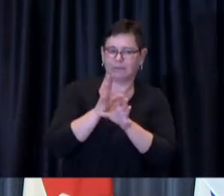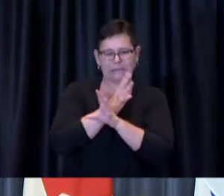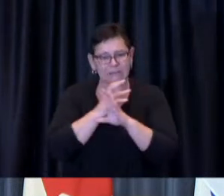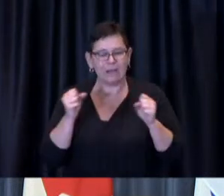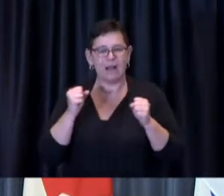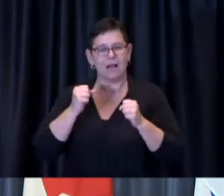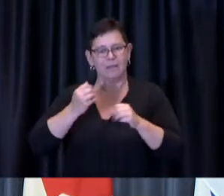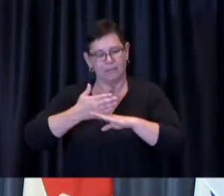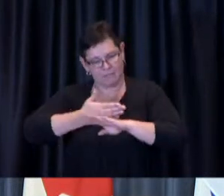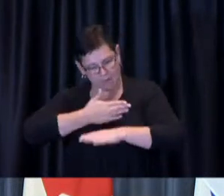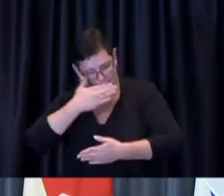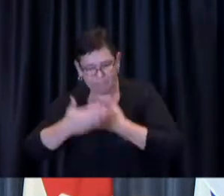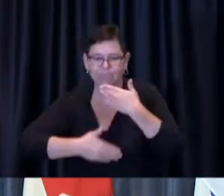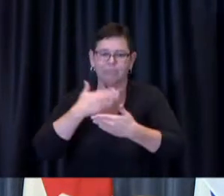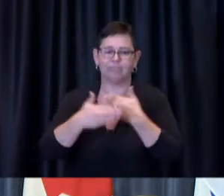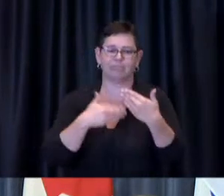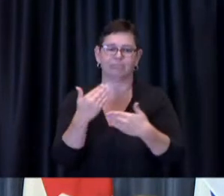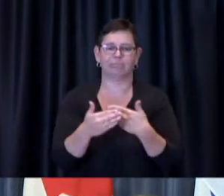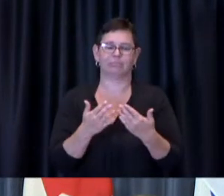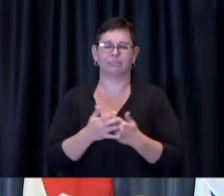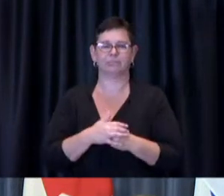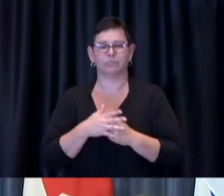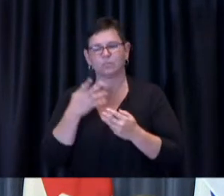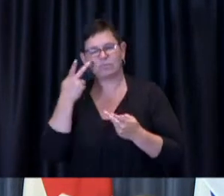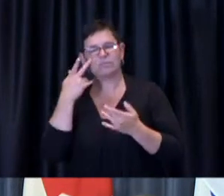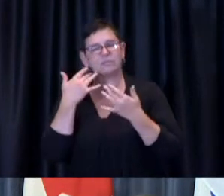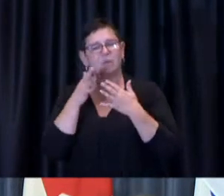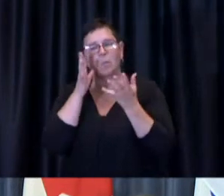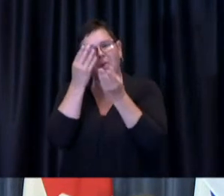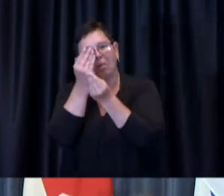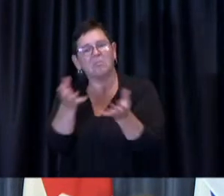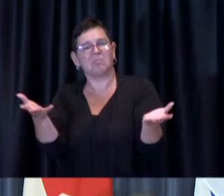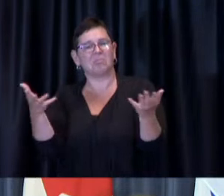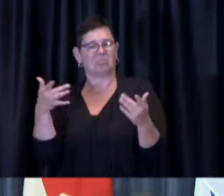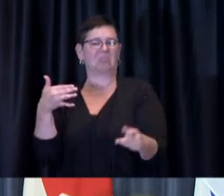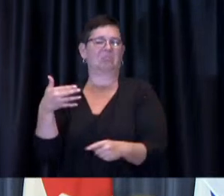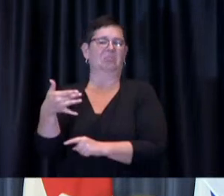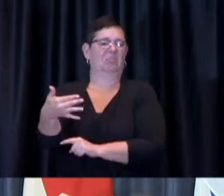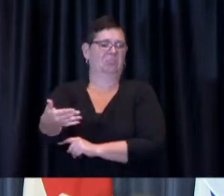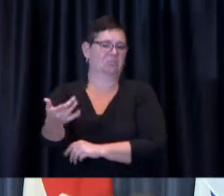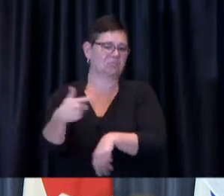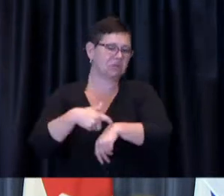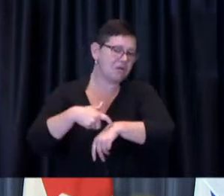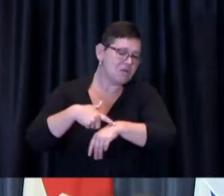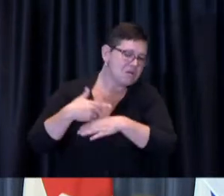to say about that as we reach a resolution with respect to um to what where we ultimately end up